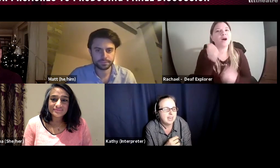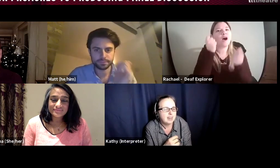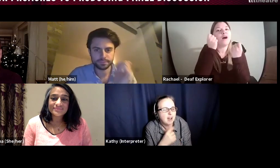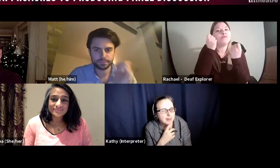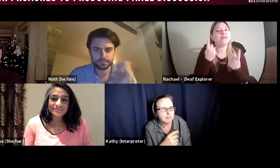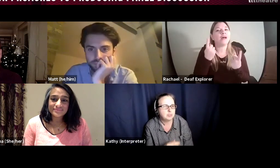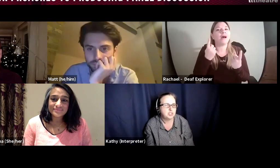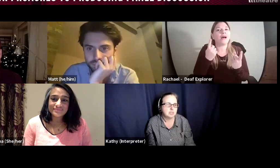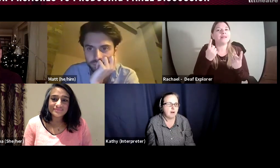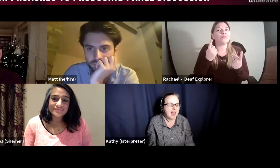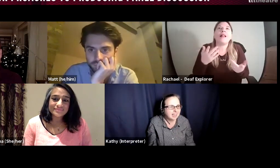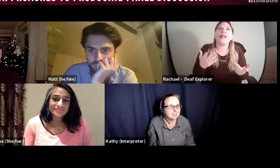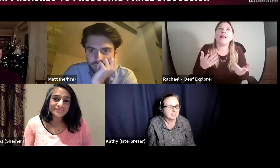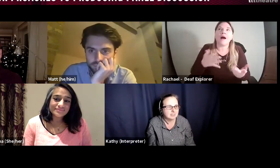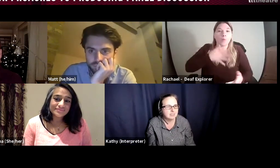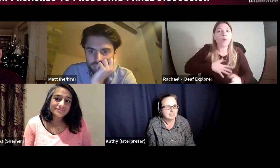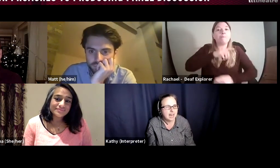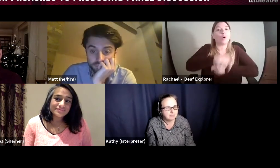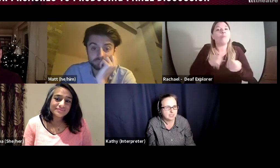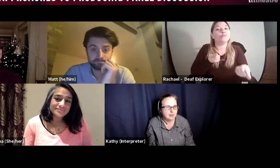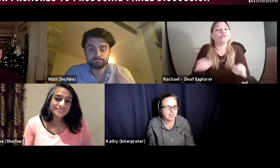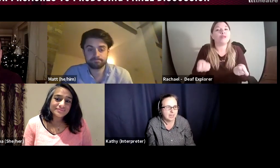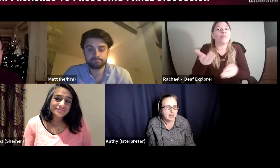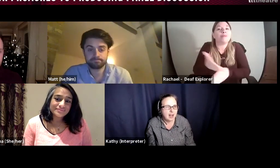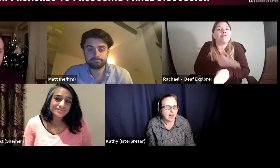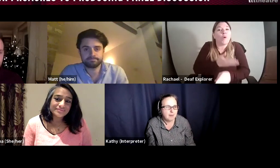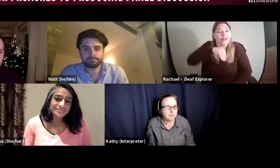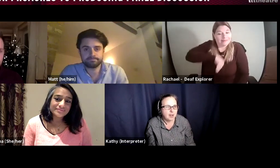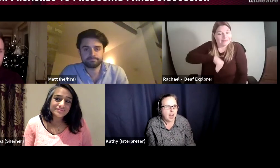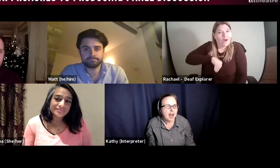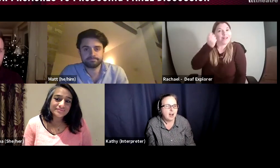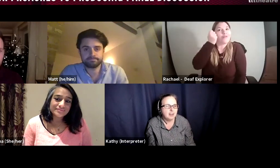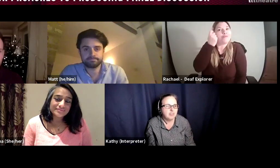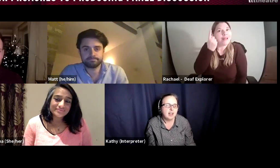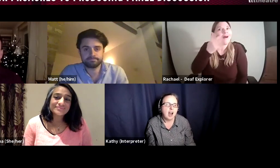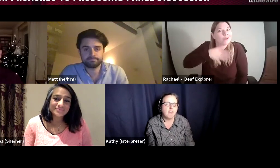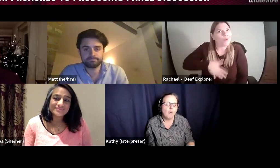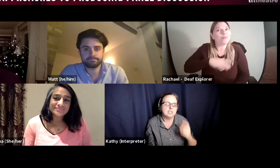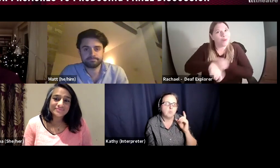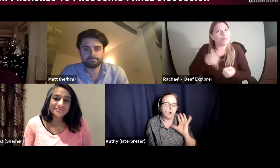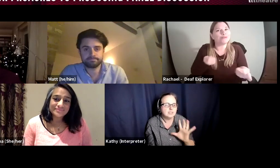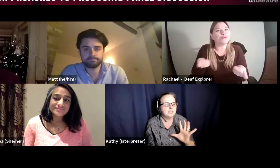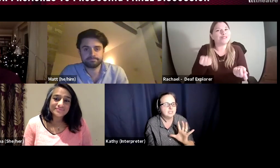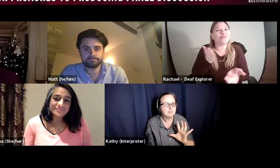I became a producer by accident, absolutely. I kind of think I have always wanted to be a